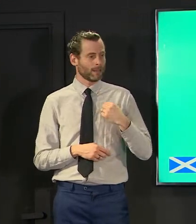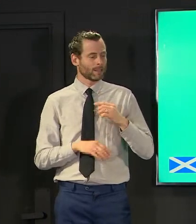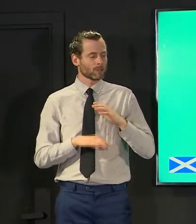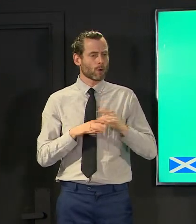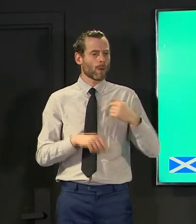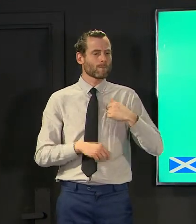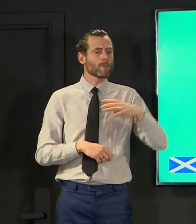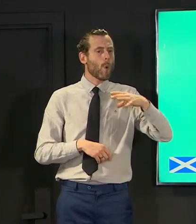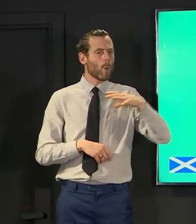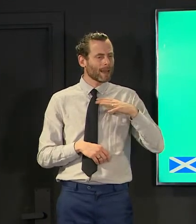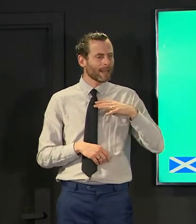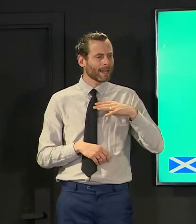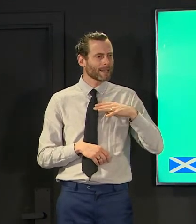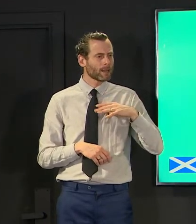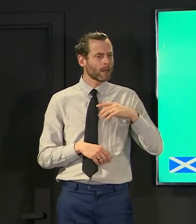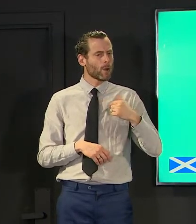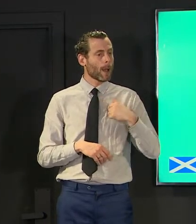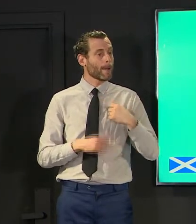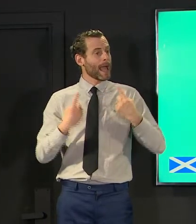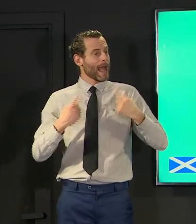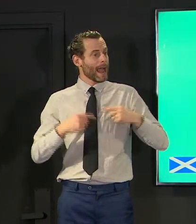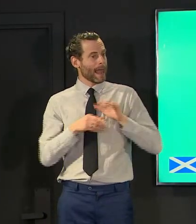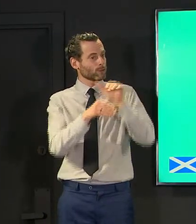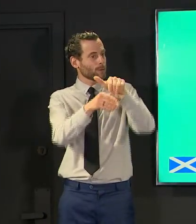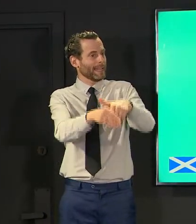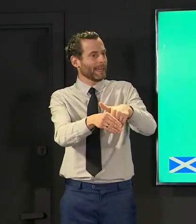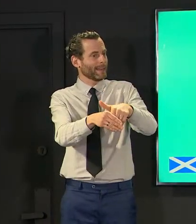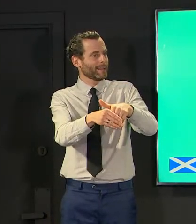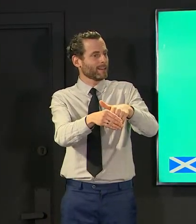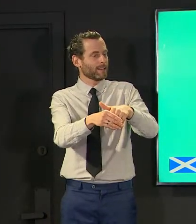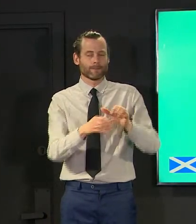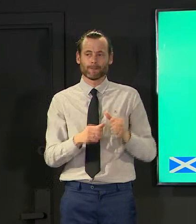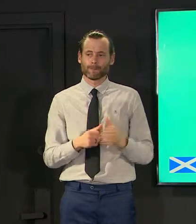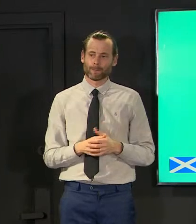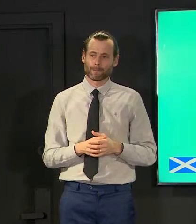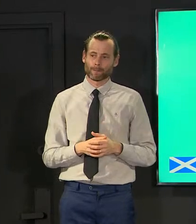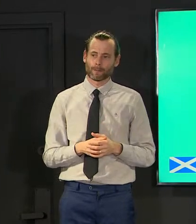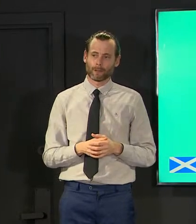i'm not sure if she meant her permission or somebody else's that's flippant the actual